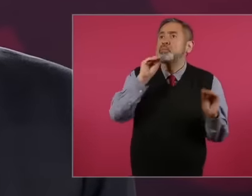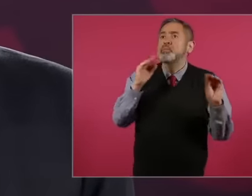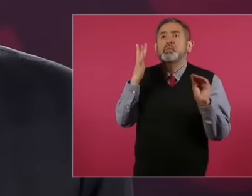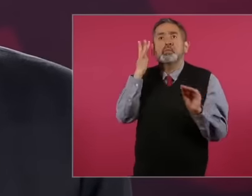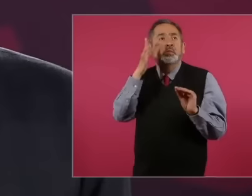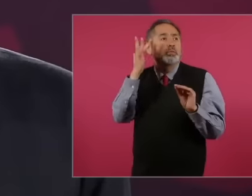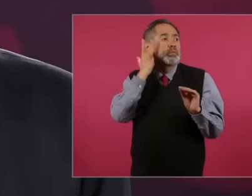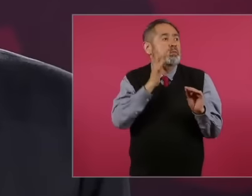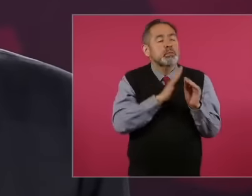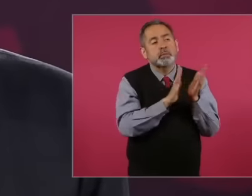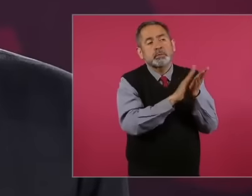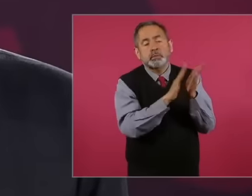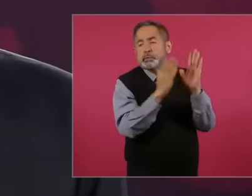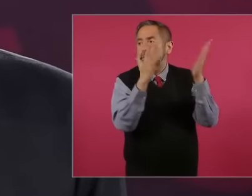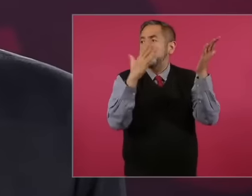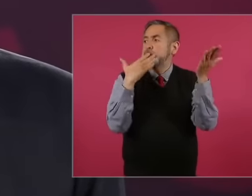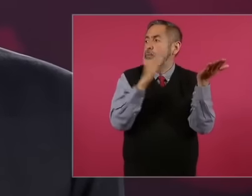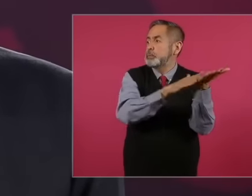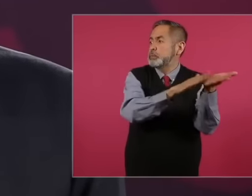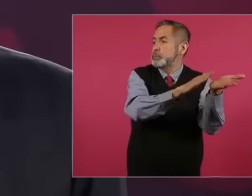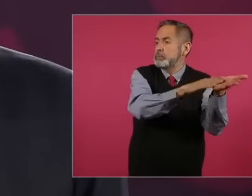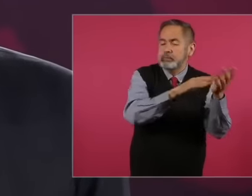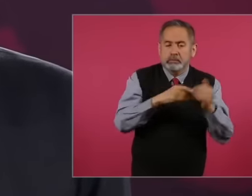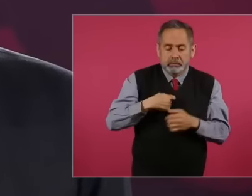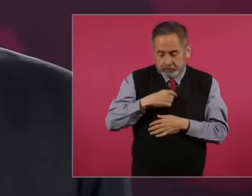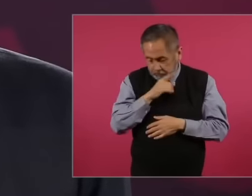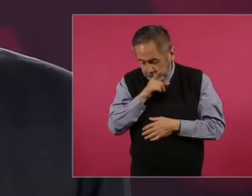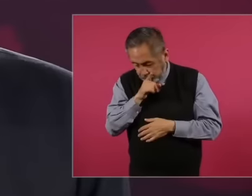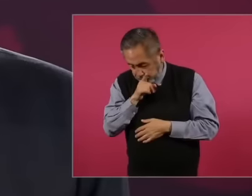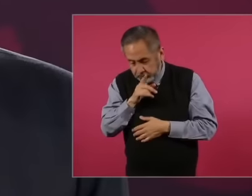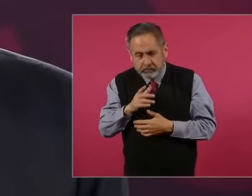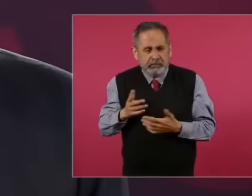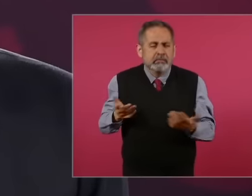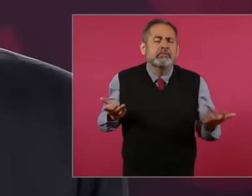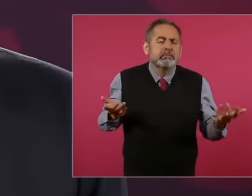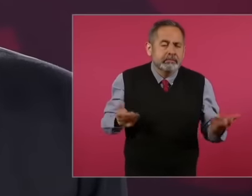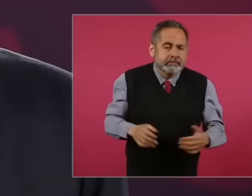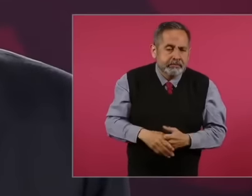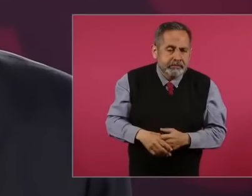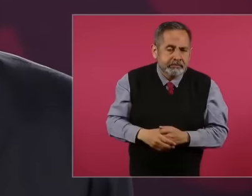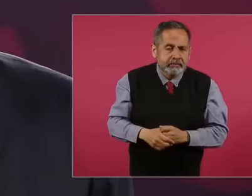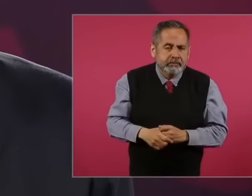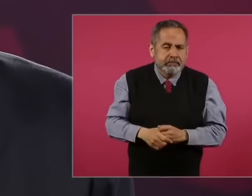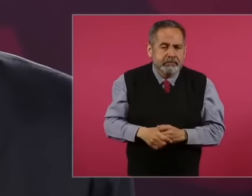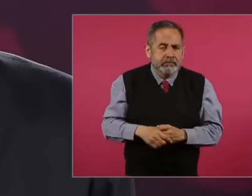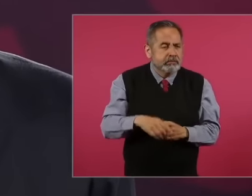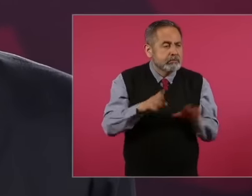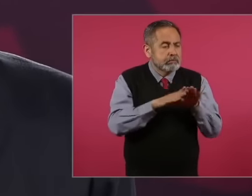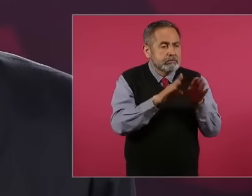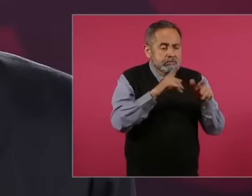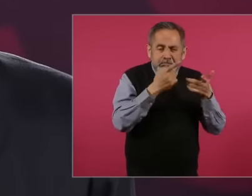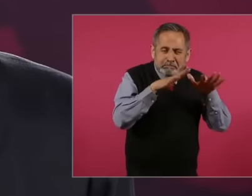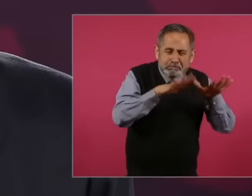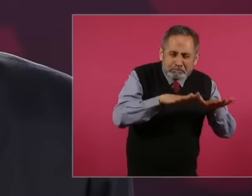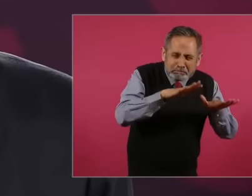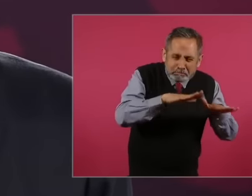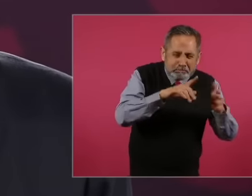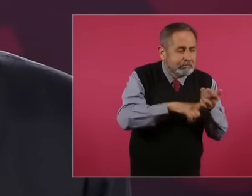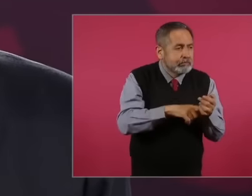applaud or remain silent burn incense to the